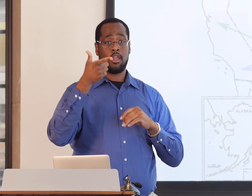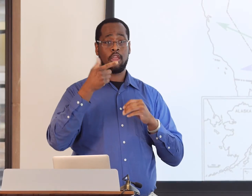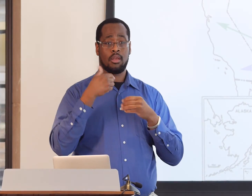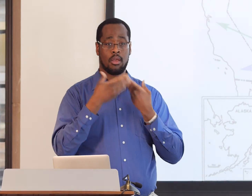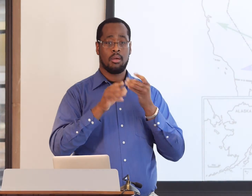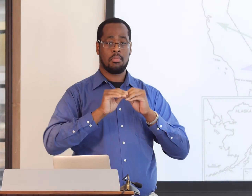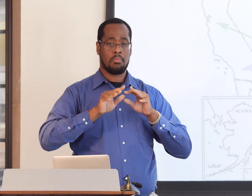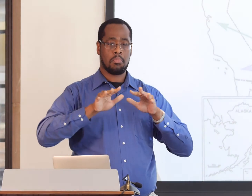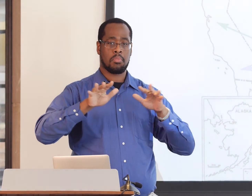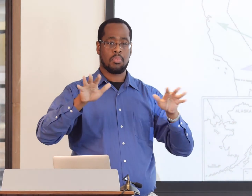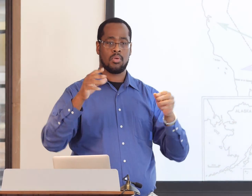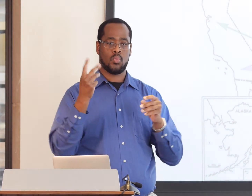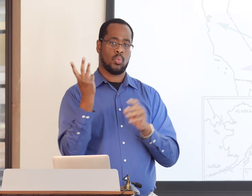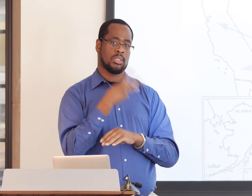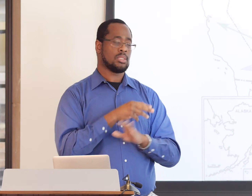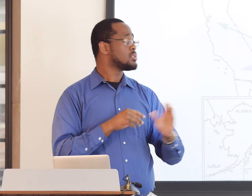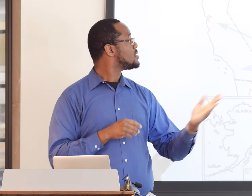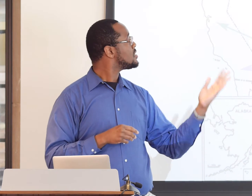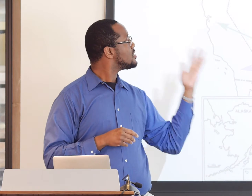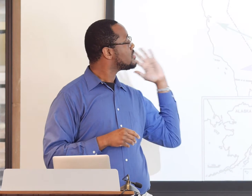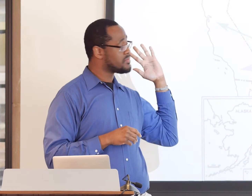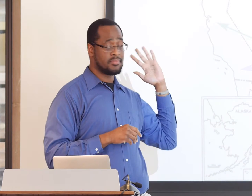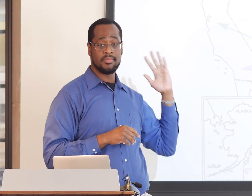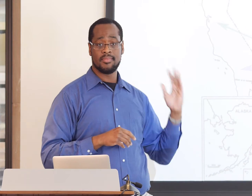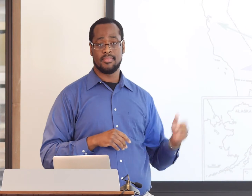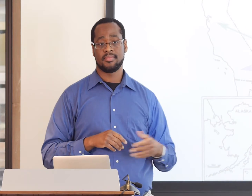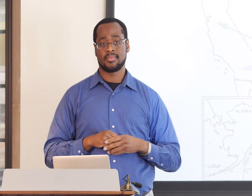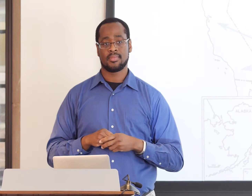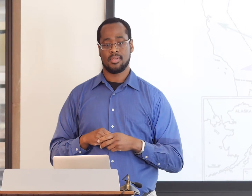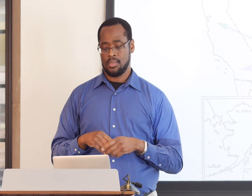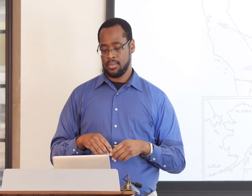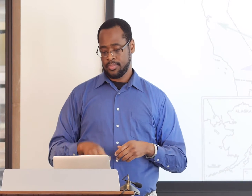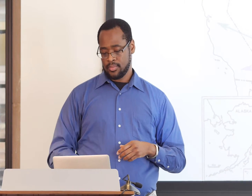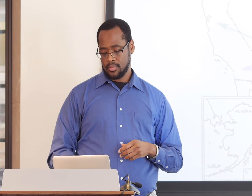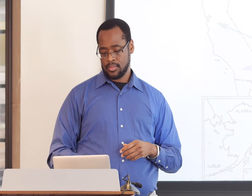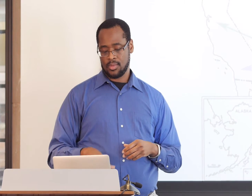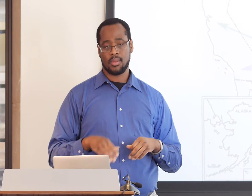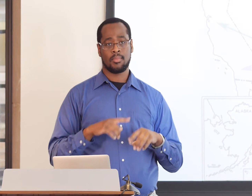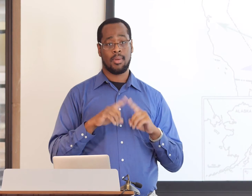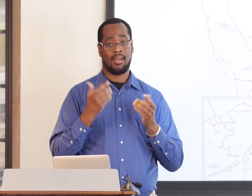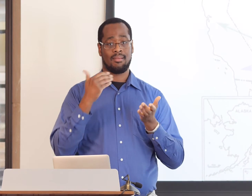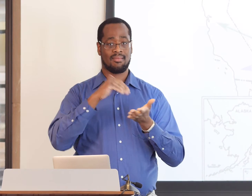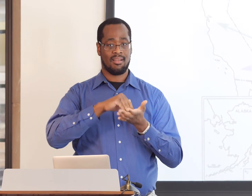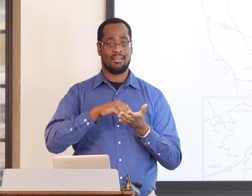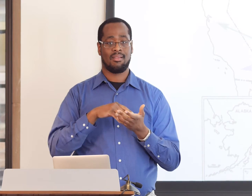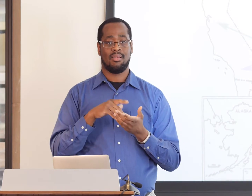in transmission of ASL happened within the Deaf schools. So you notice that in the different years,